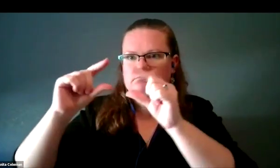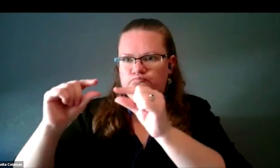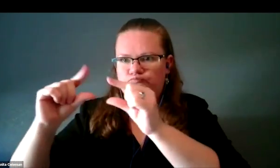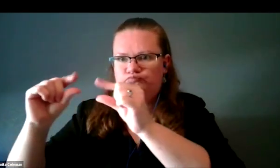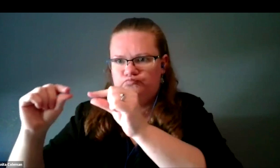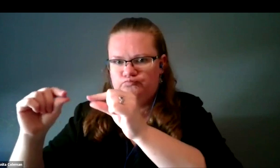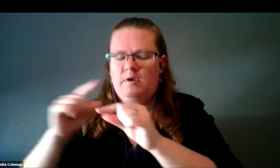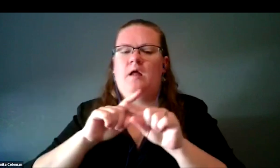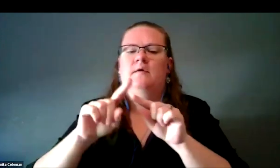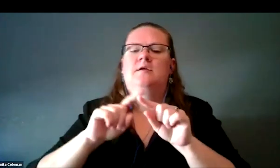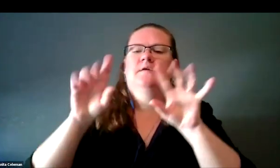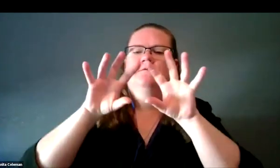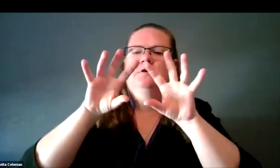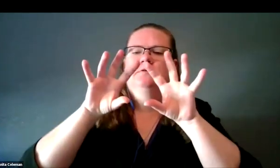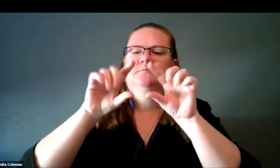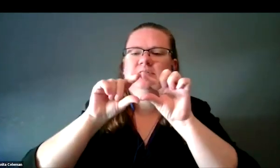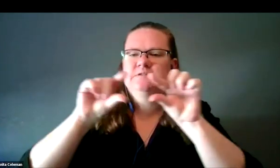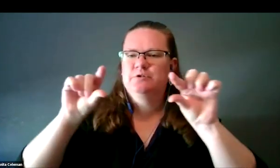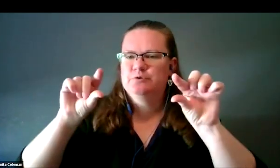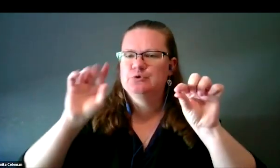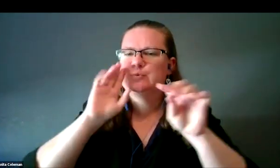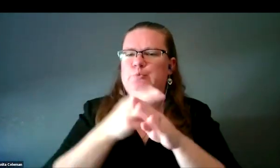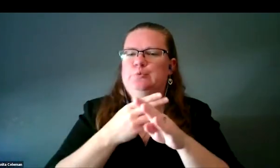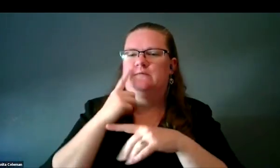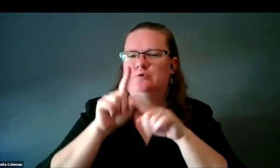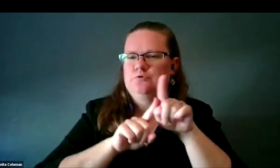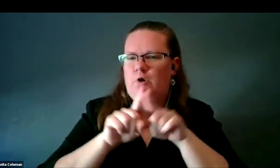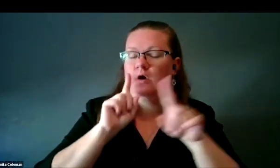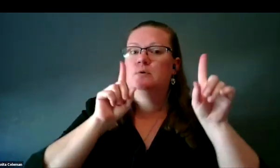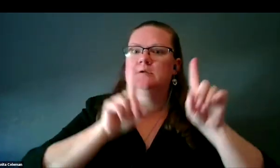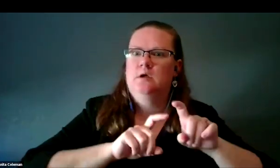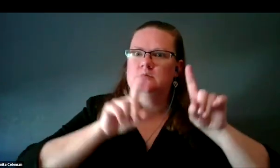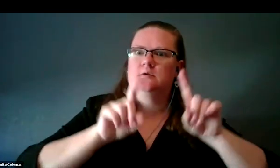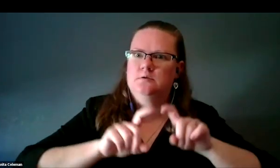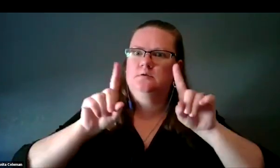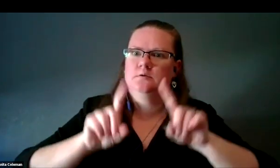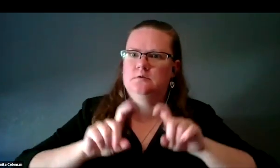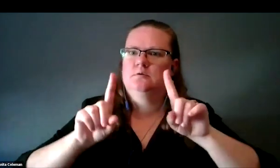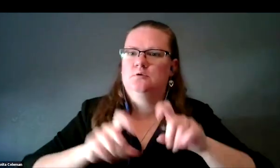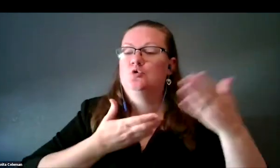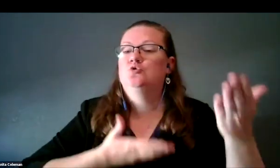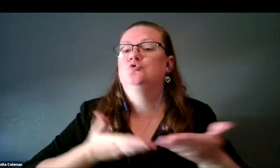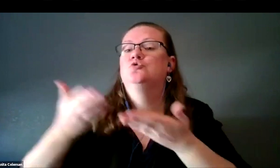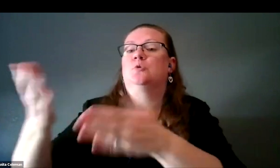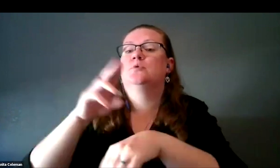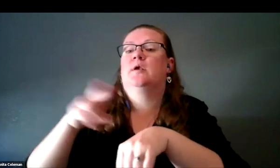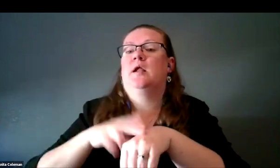that we were going to use for the star symbol. We tested all this, took them to National Federation of the Blind,